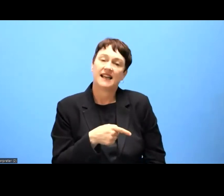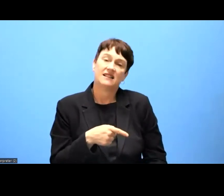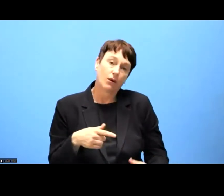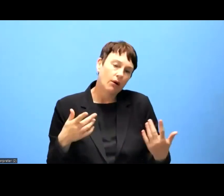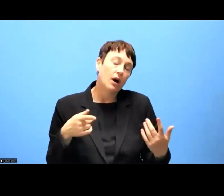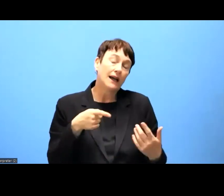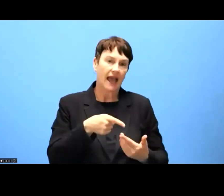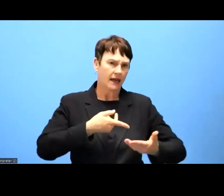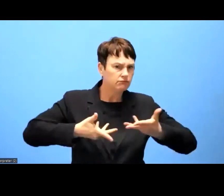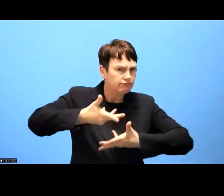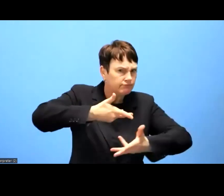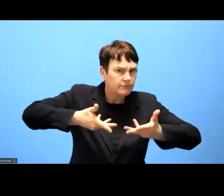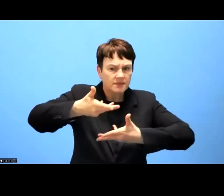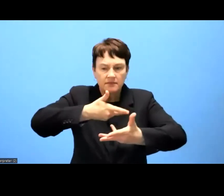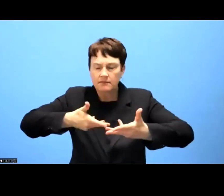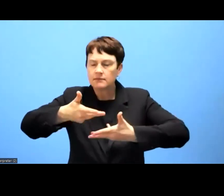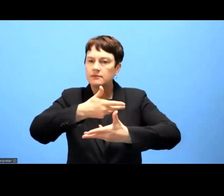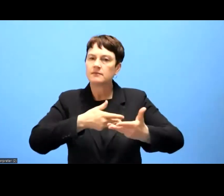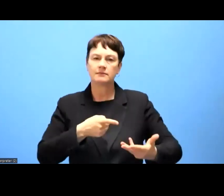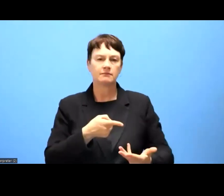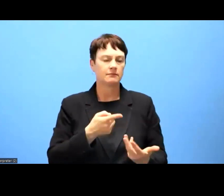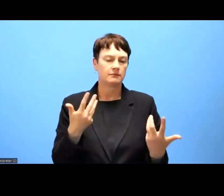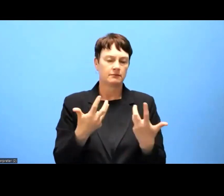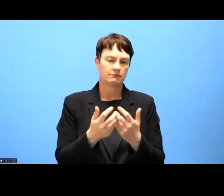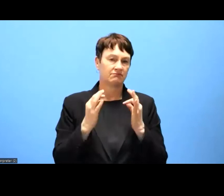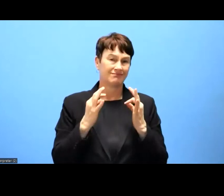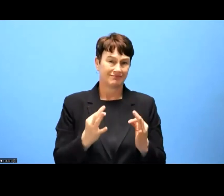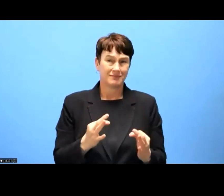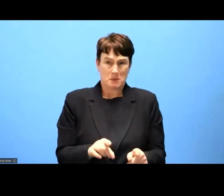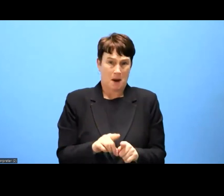it reached out to persons with disabilities in a way that was more accessible than the